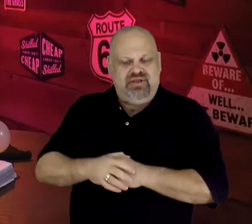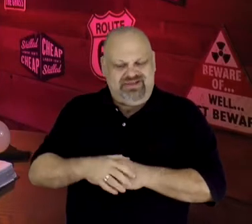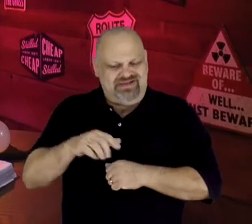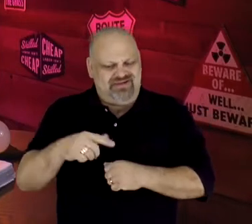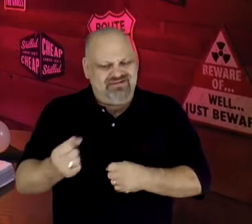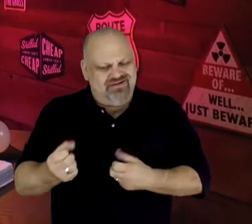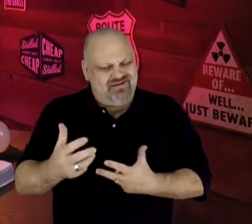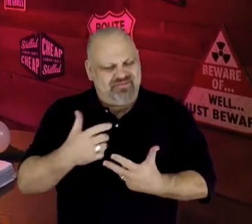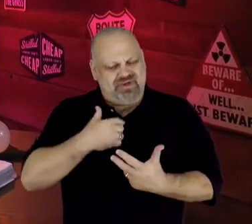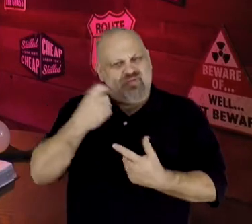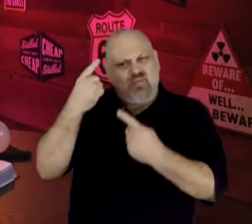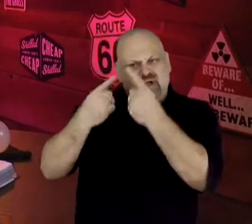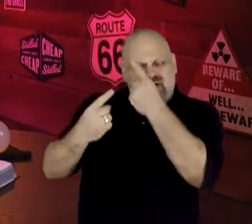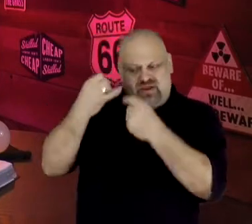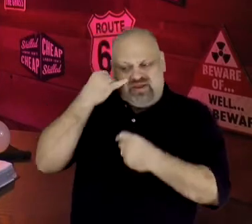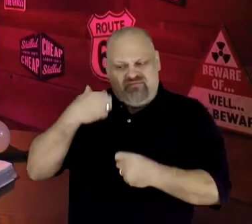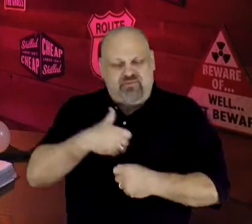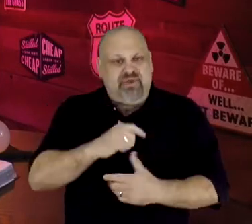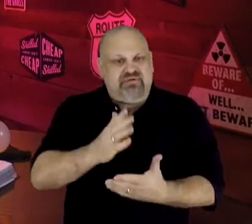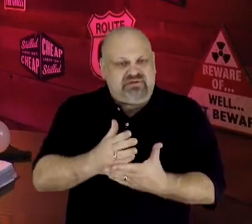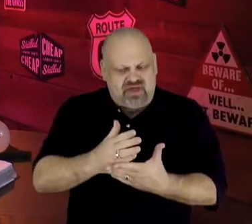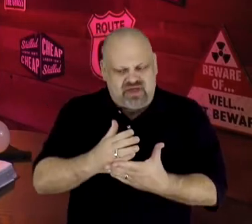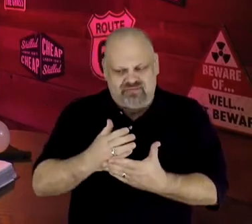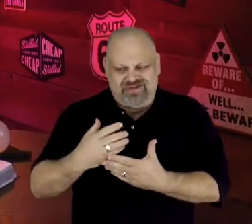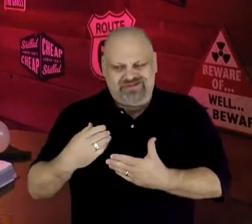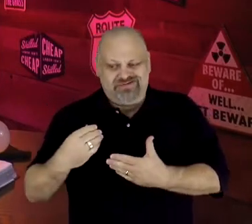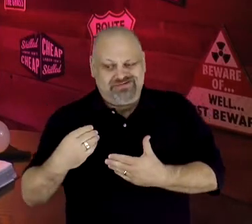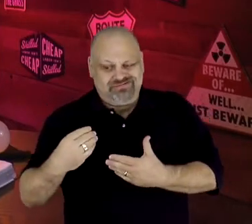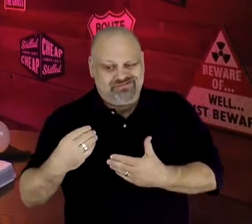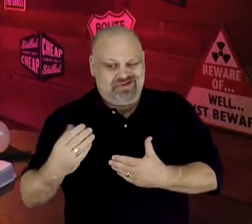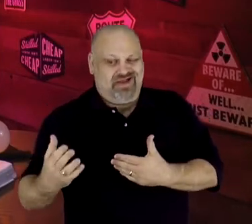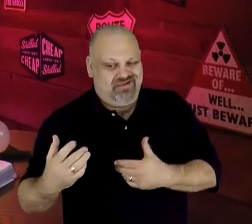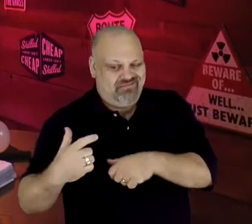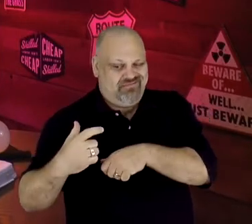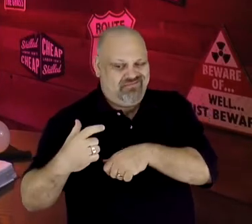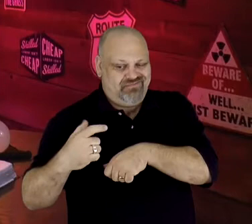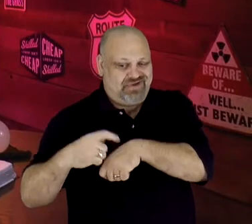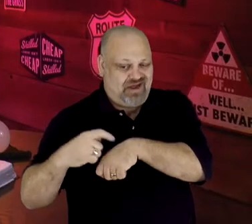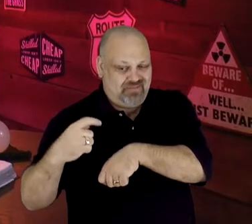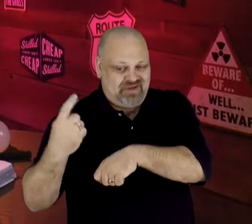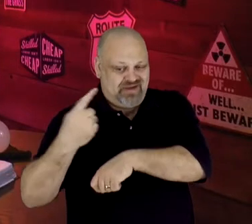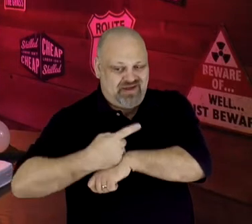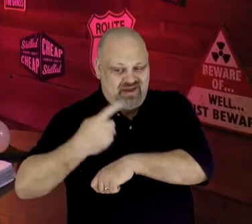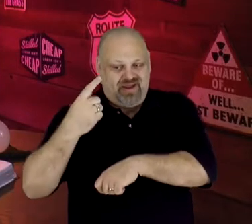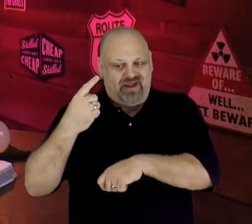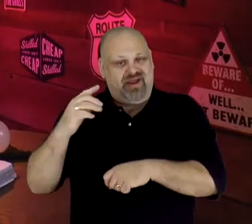if we would even stop to give Moses the time of day if we passed him on the street. He wasn't